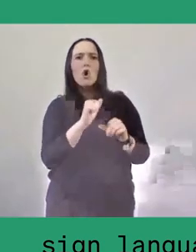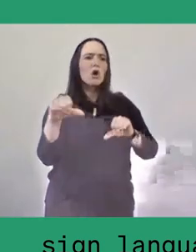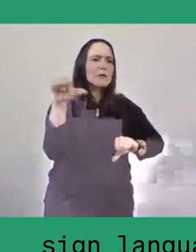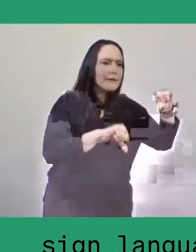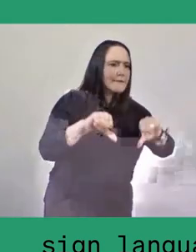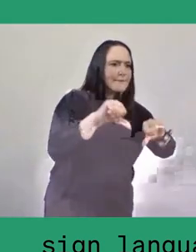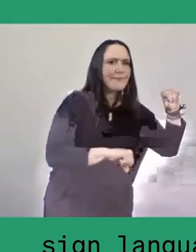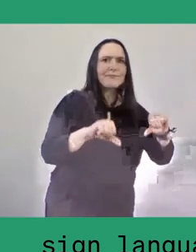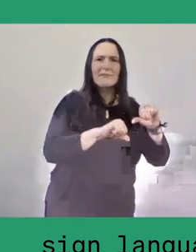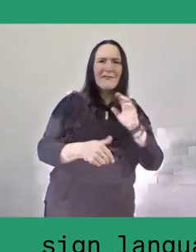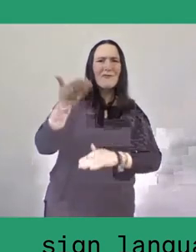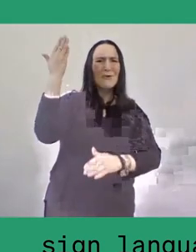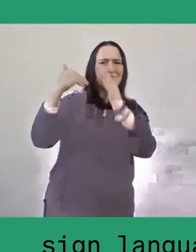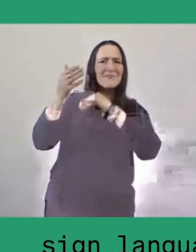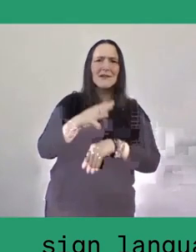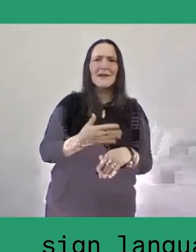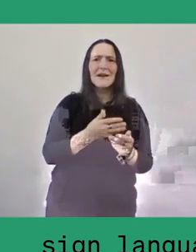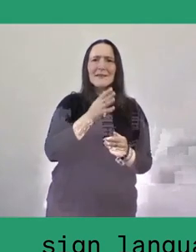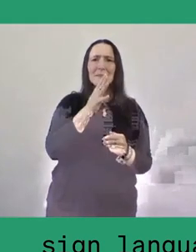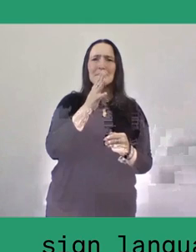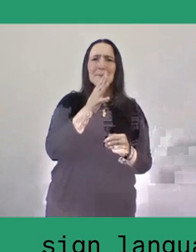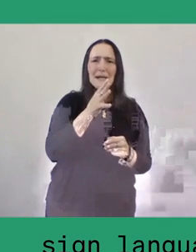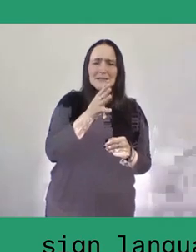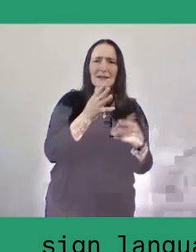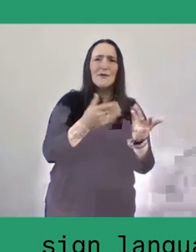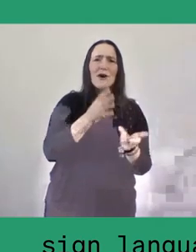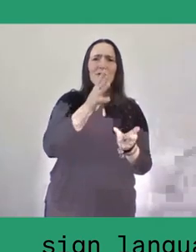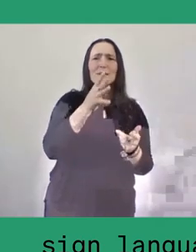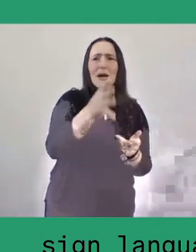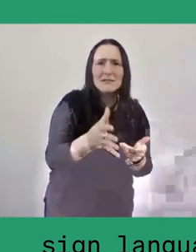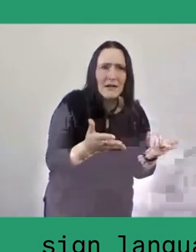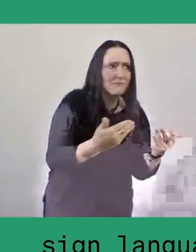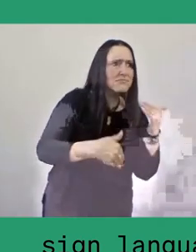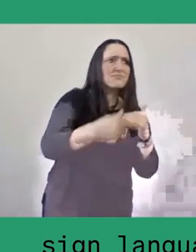can be packaged in a millennial style of menus